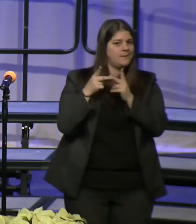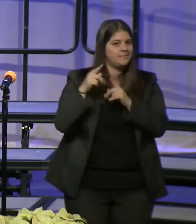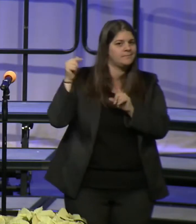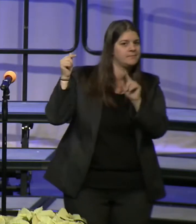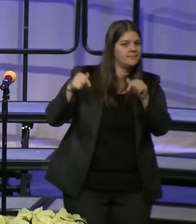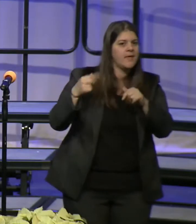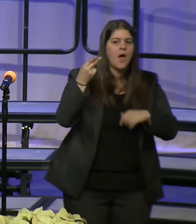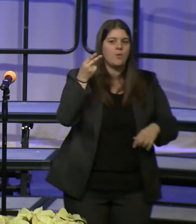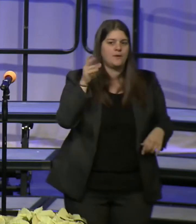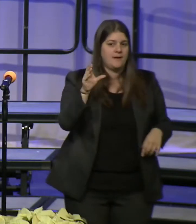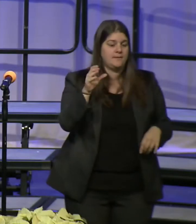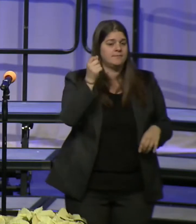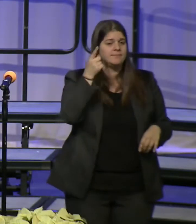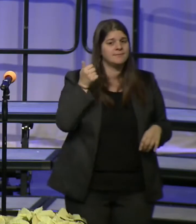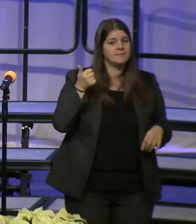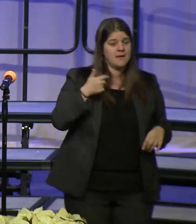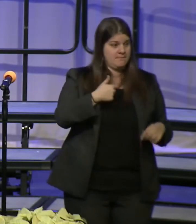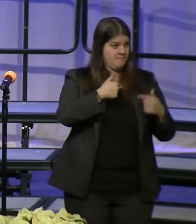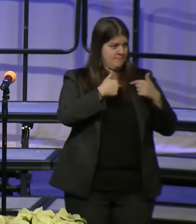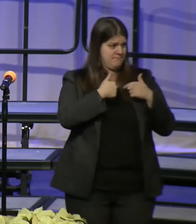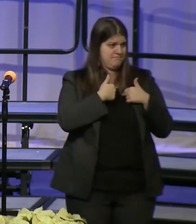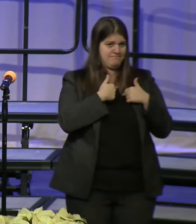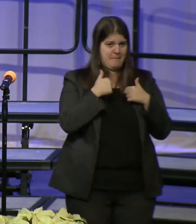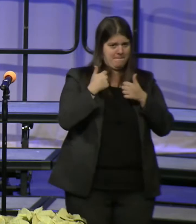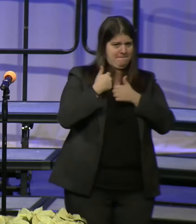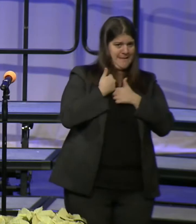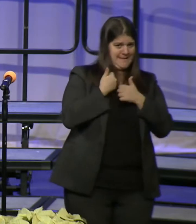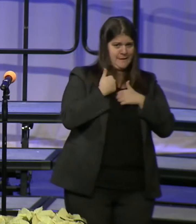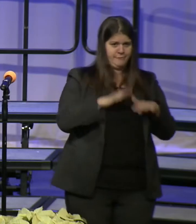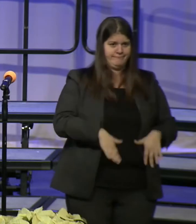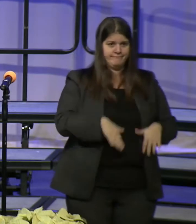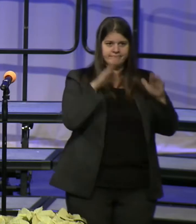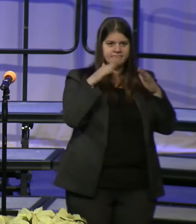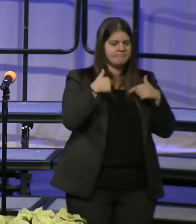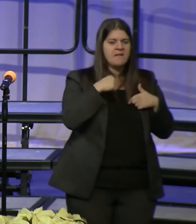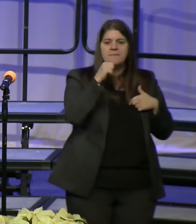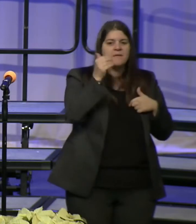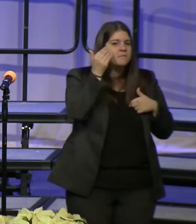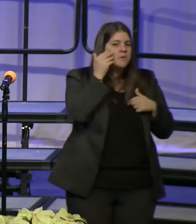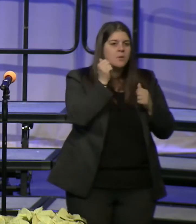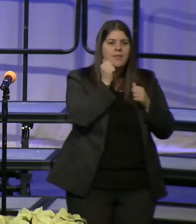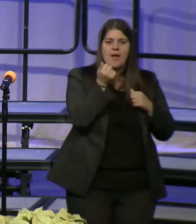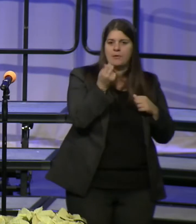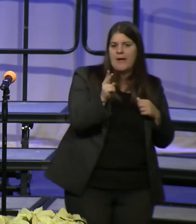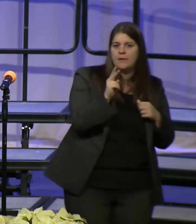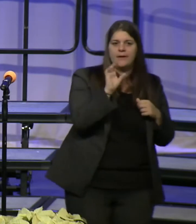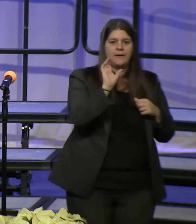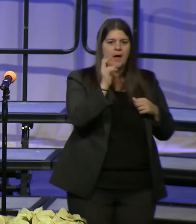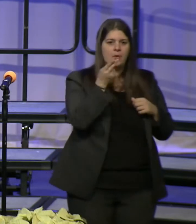As a military brat I was not familiar with Howard County or Columbia and the Rouse vision of equity